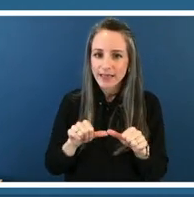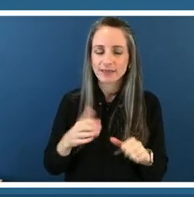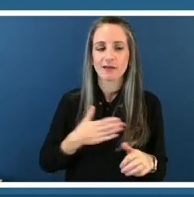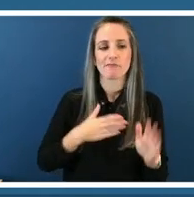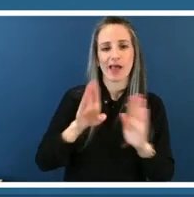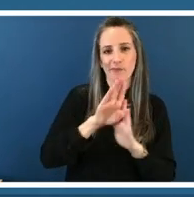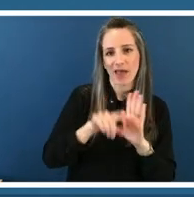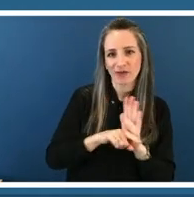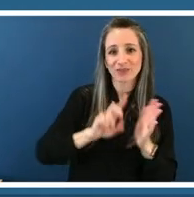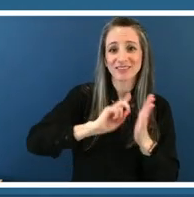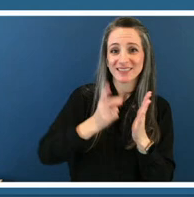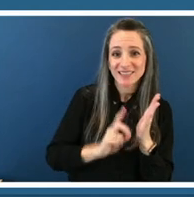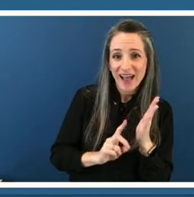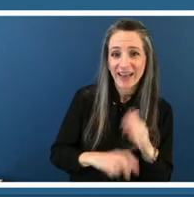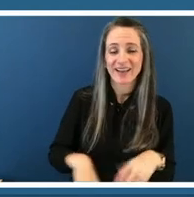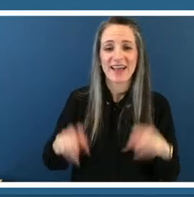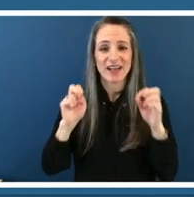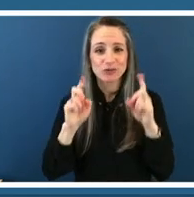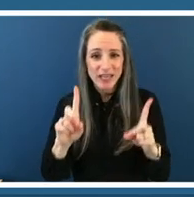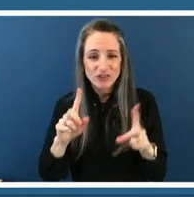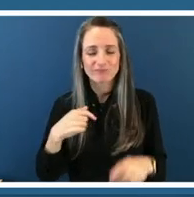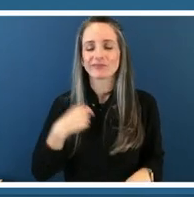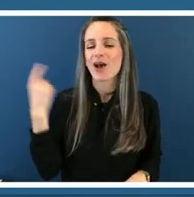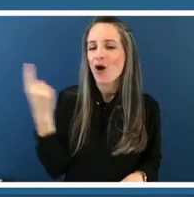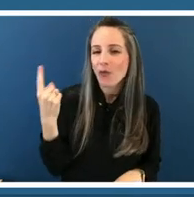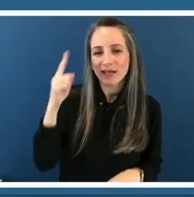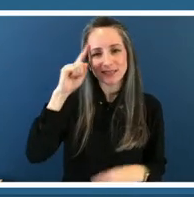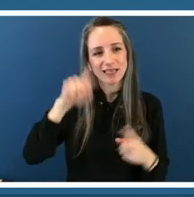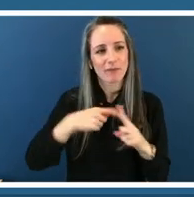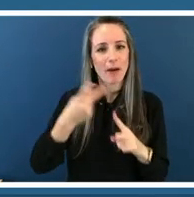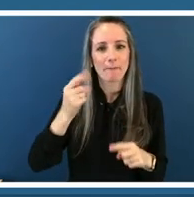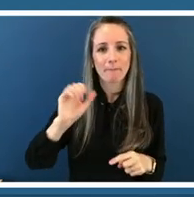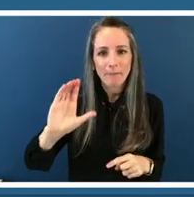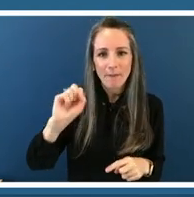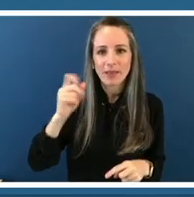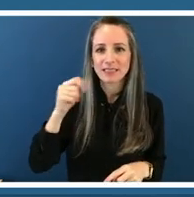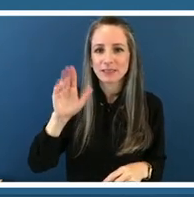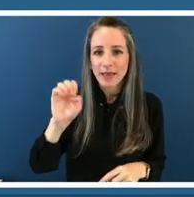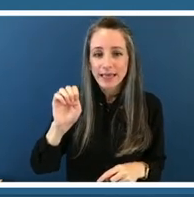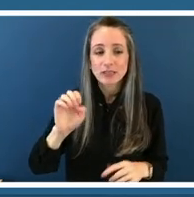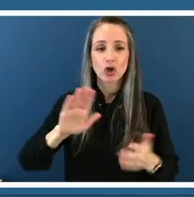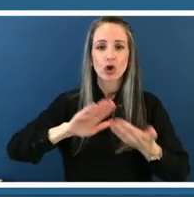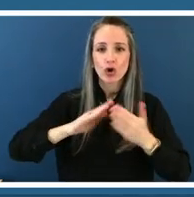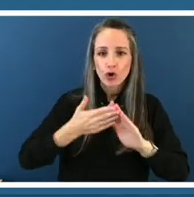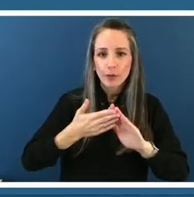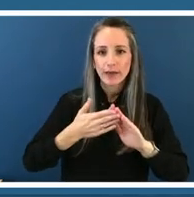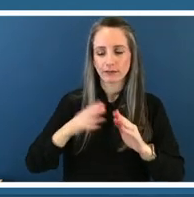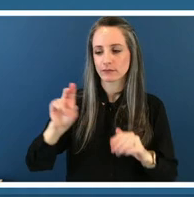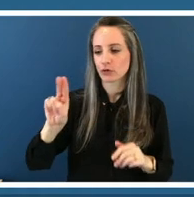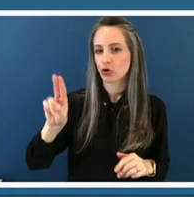public spaces in the urban environment and how these things affect all of us so